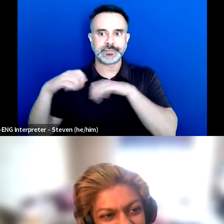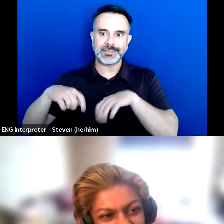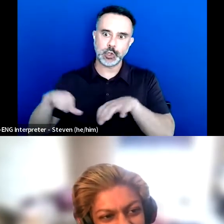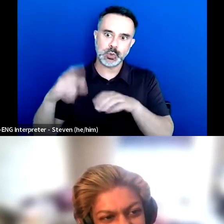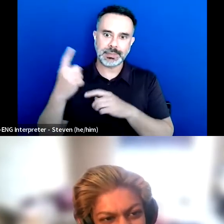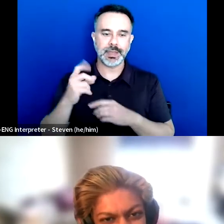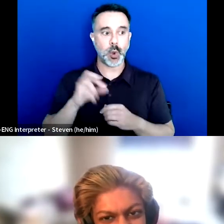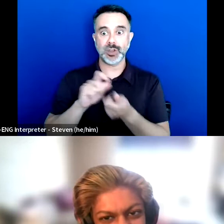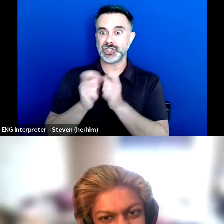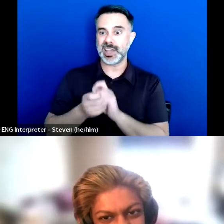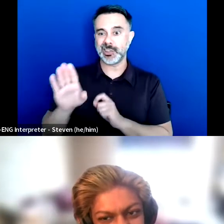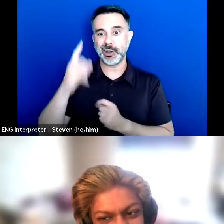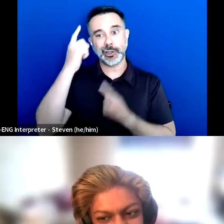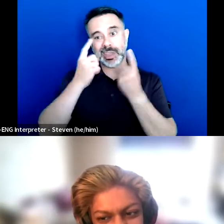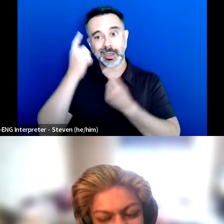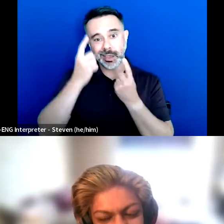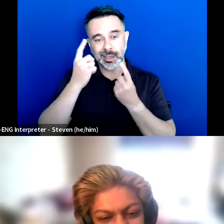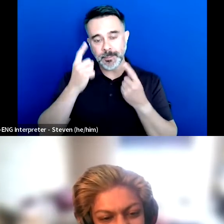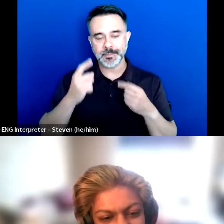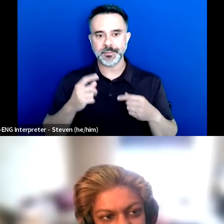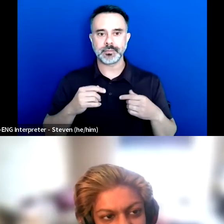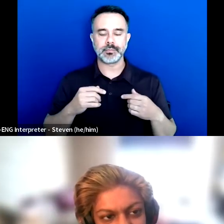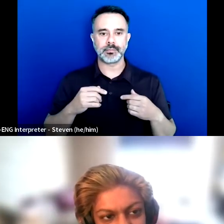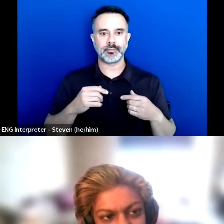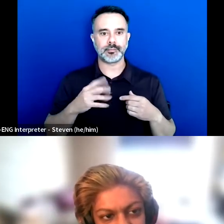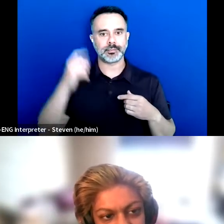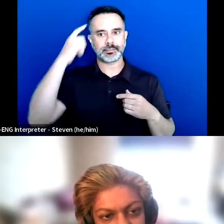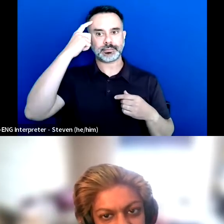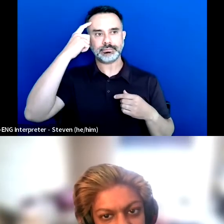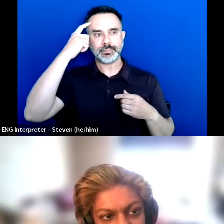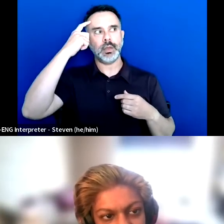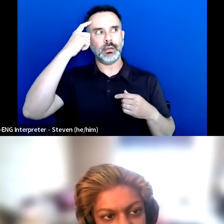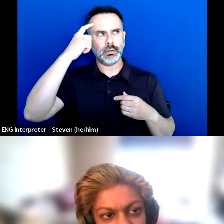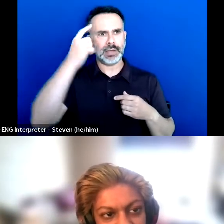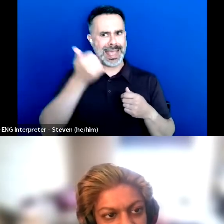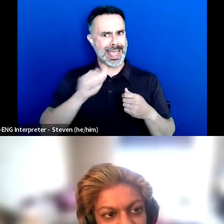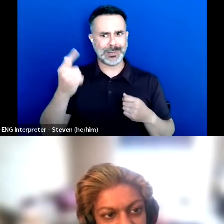I talk a lot about the fact that anybody could become disabled at any time and people really don't like that.